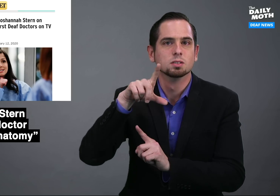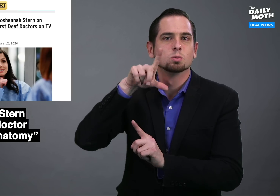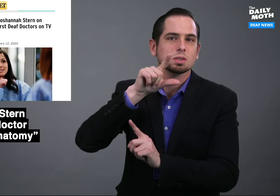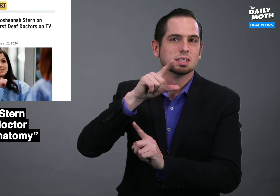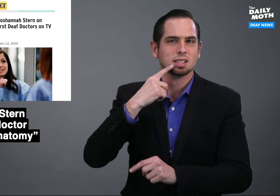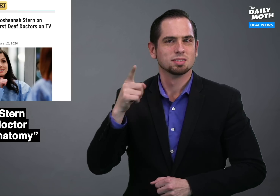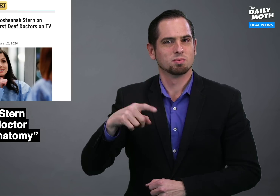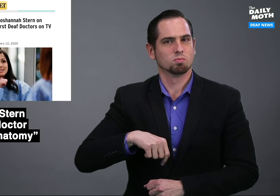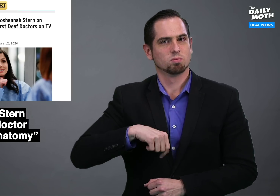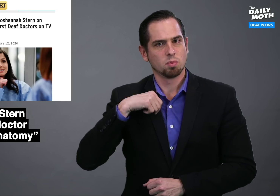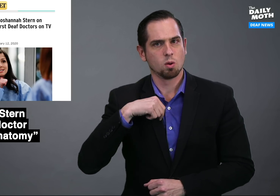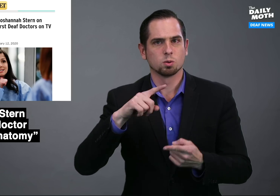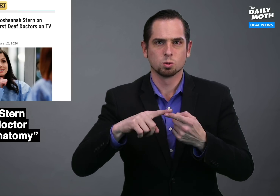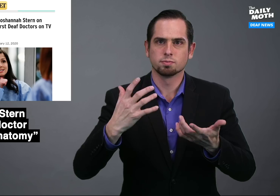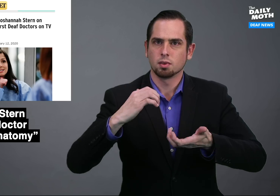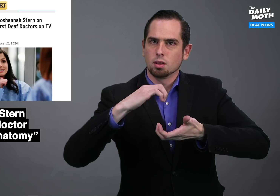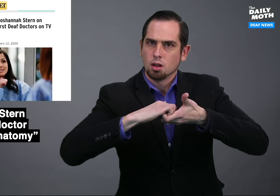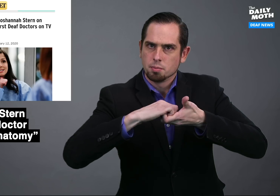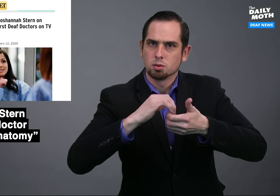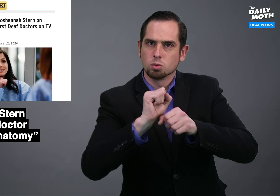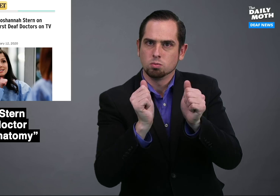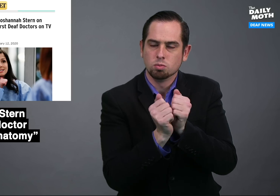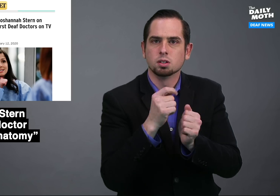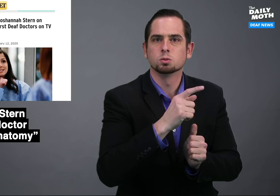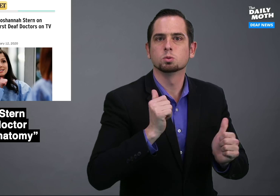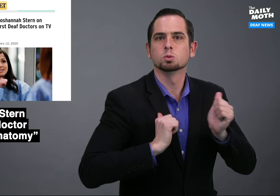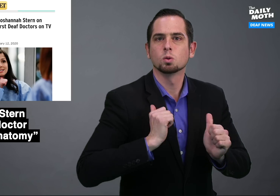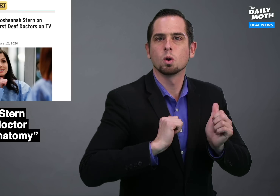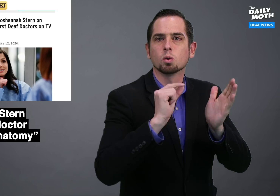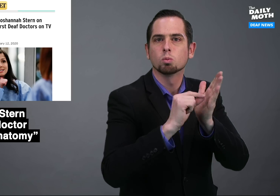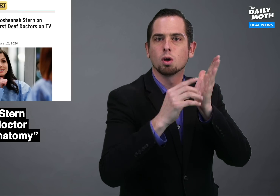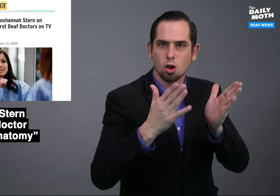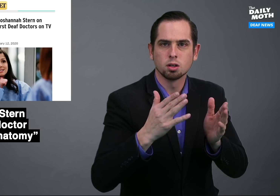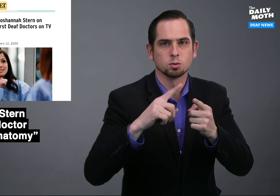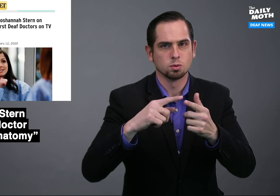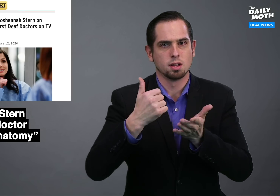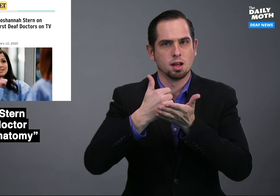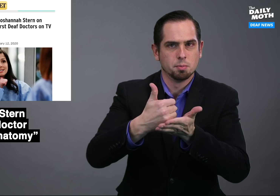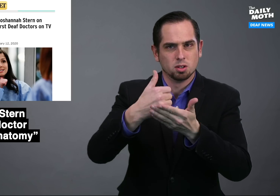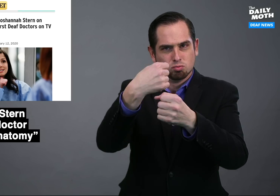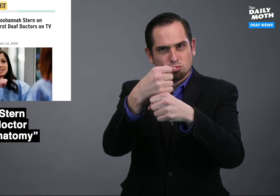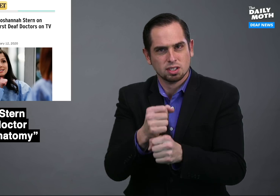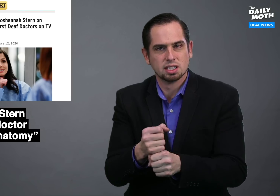tweeted that he is "proud to have collaborated with the show's writers to help create